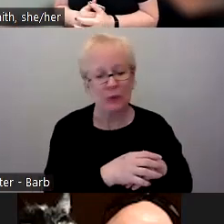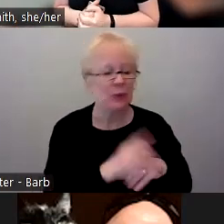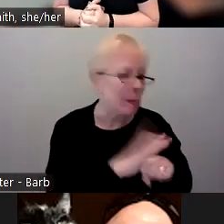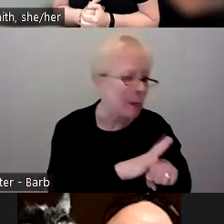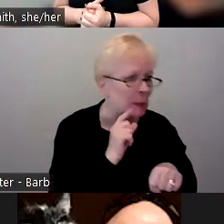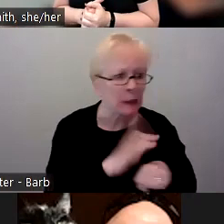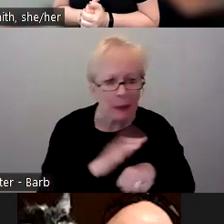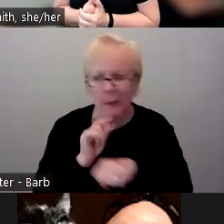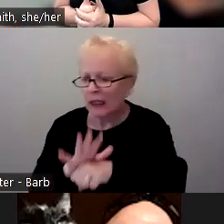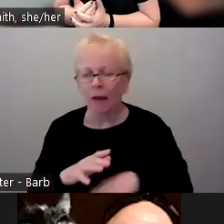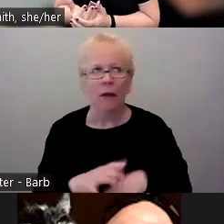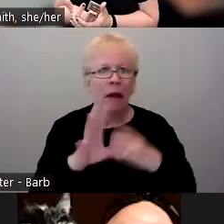this one more commitment that I have to take on?"